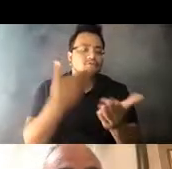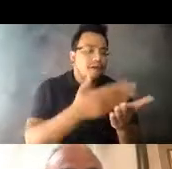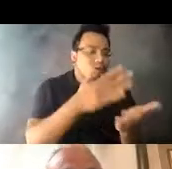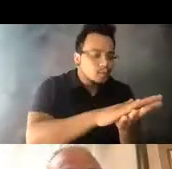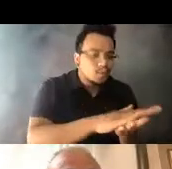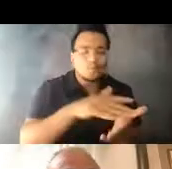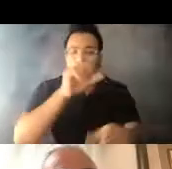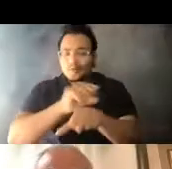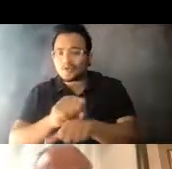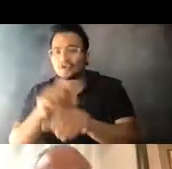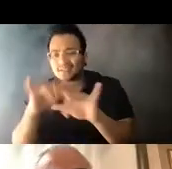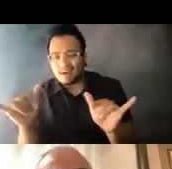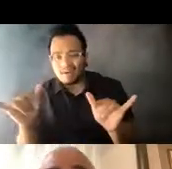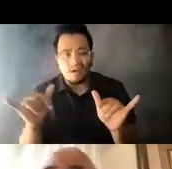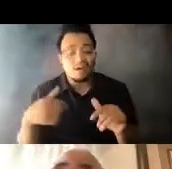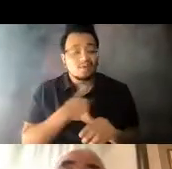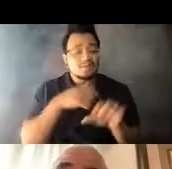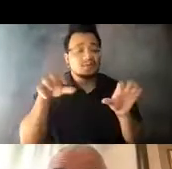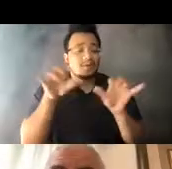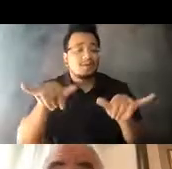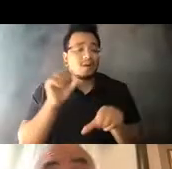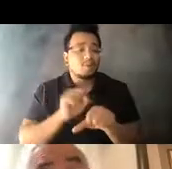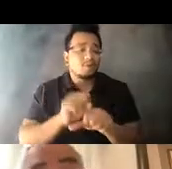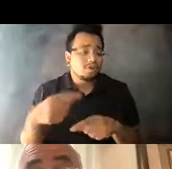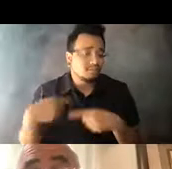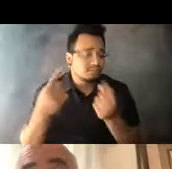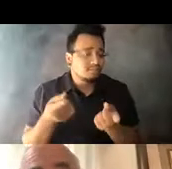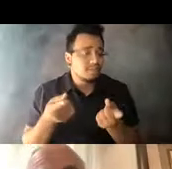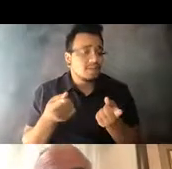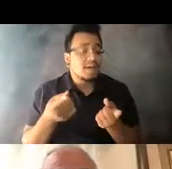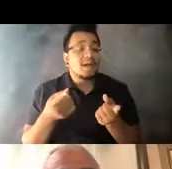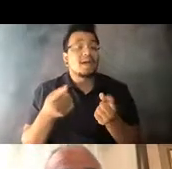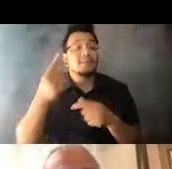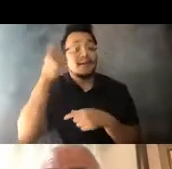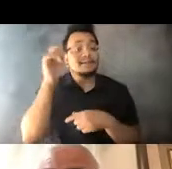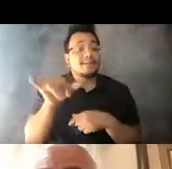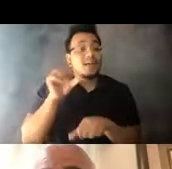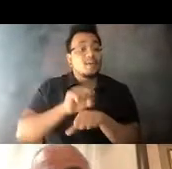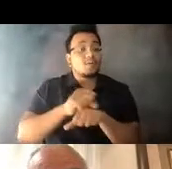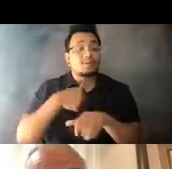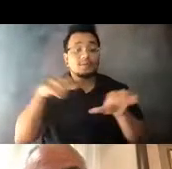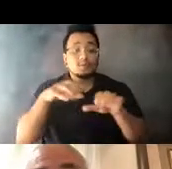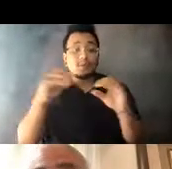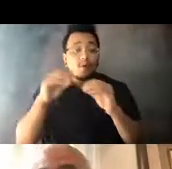14:35:57 And so we've been doing that kind of work. 14:36:04 We've been doing as a result of that, also extensive outreach with public meetings,